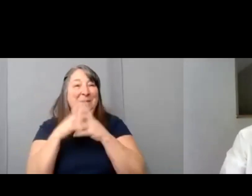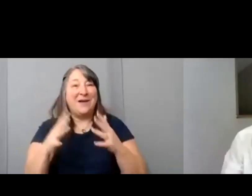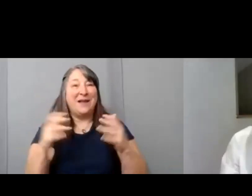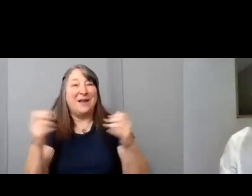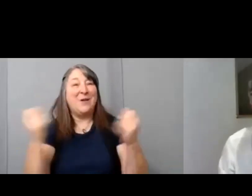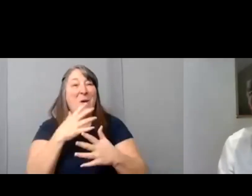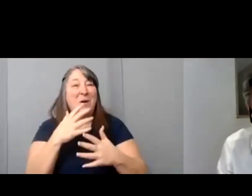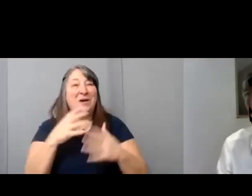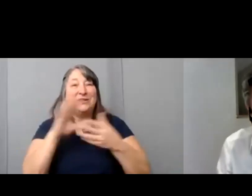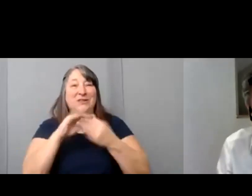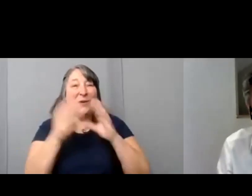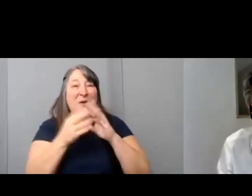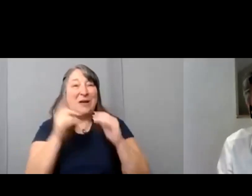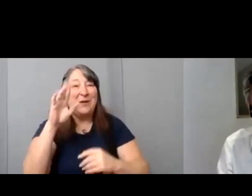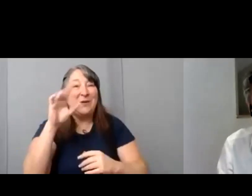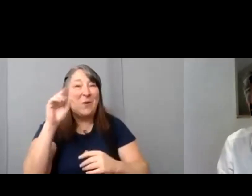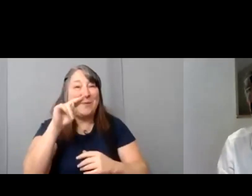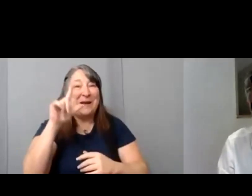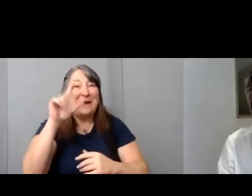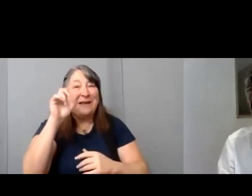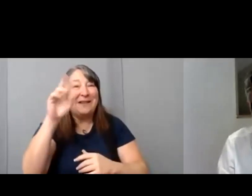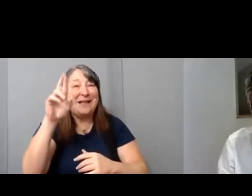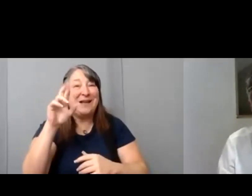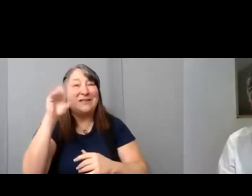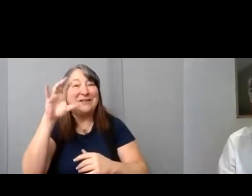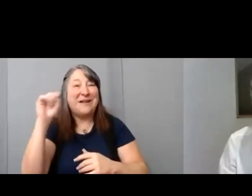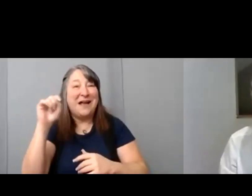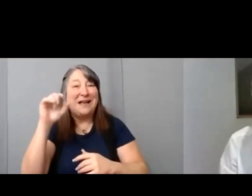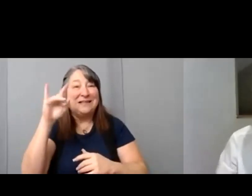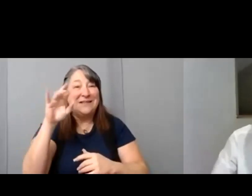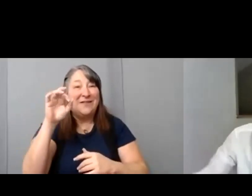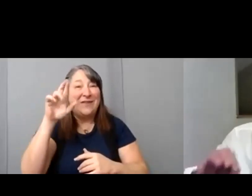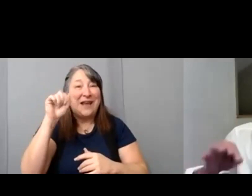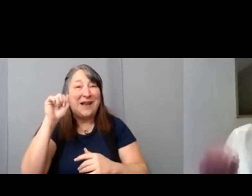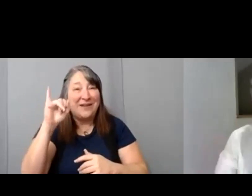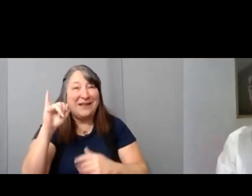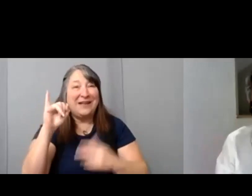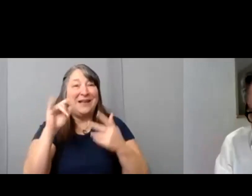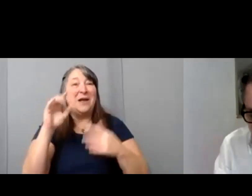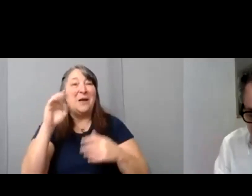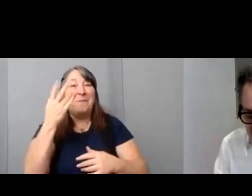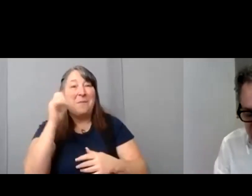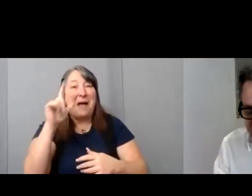Brent Miller and Scott Silveri Micah Fowler, Naomi Grossman,